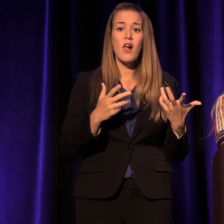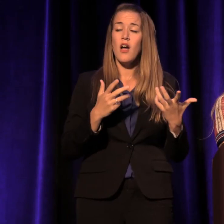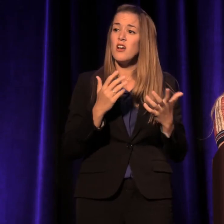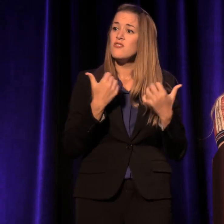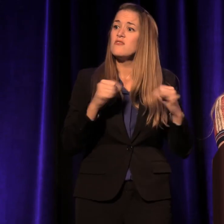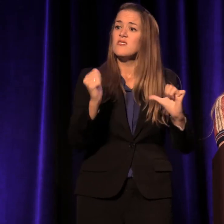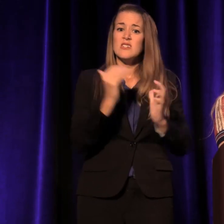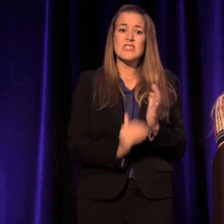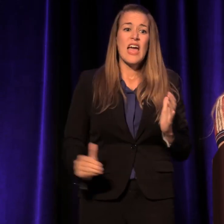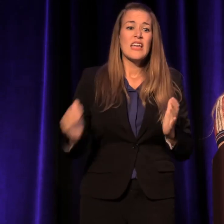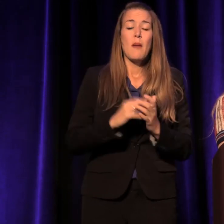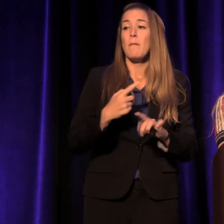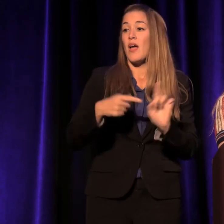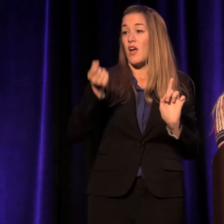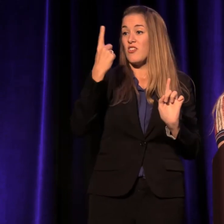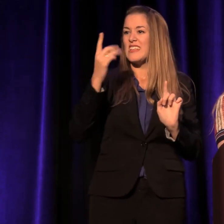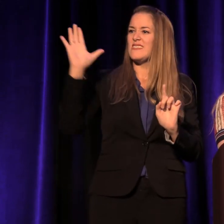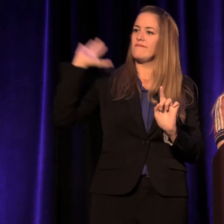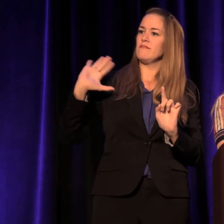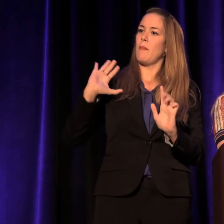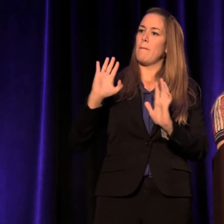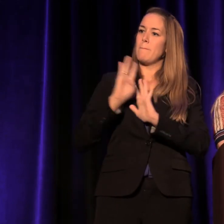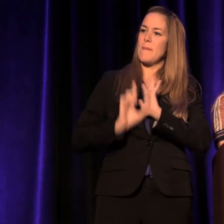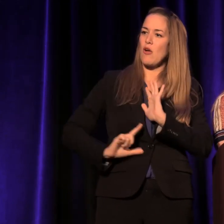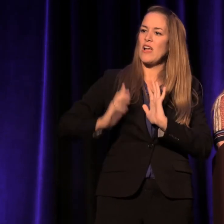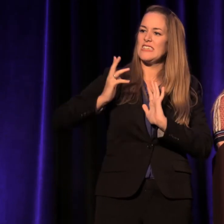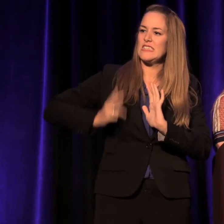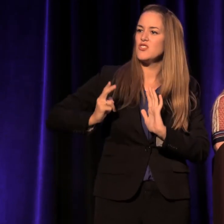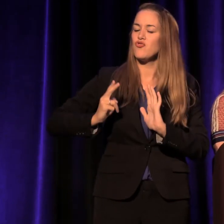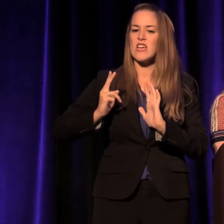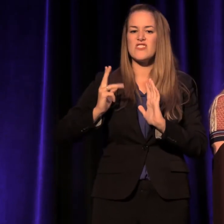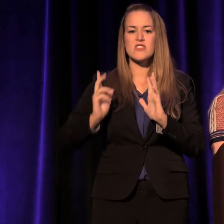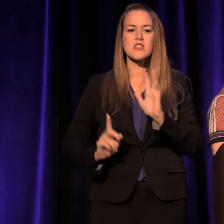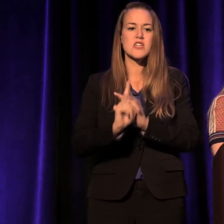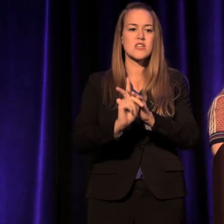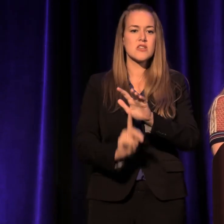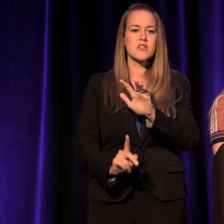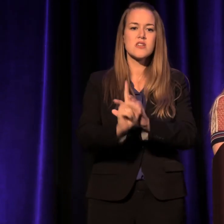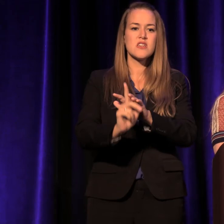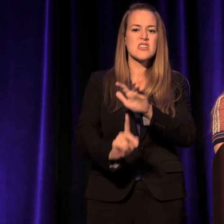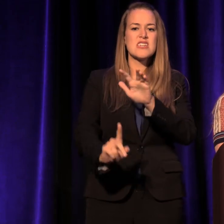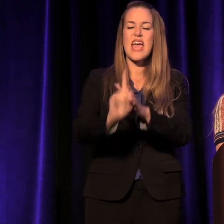getting bigger and bigger, and not white, and harder to explain.